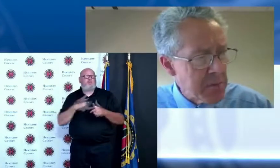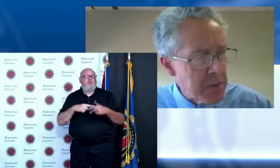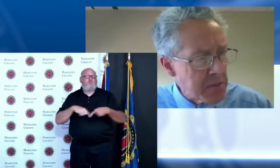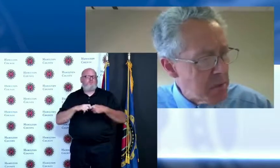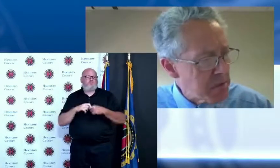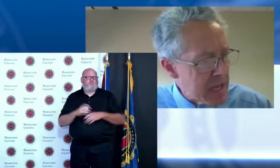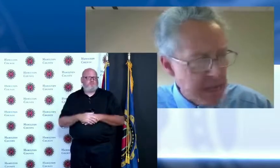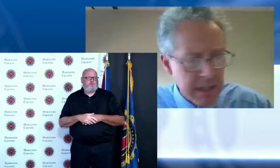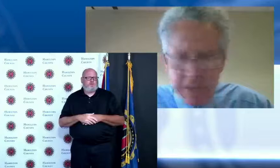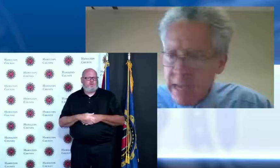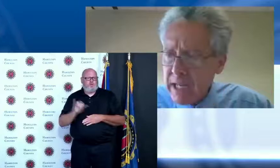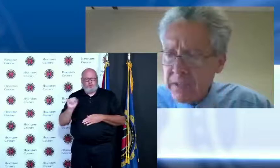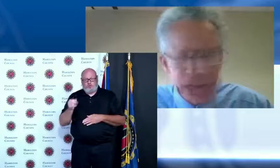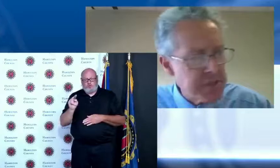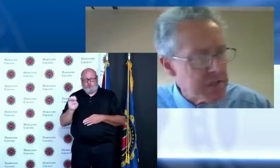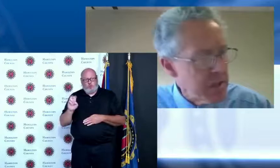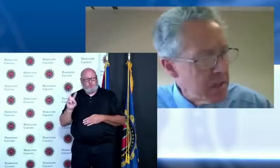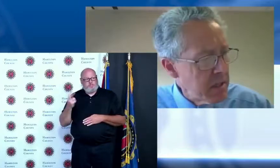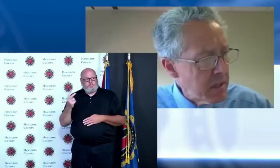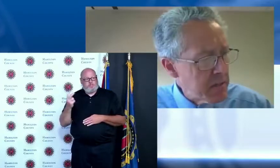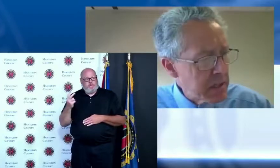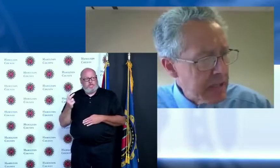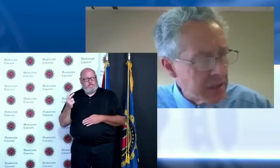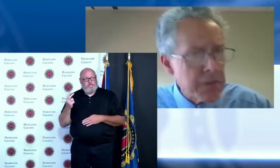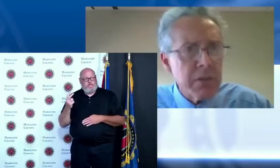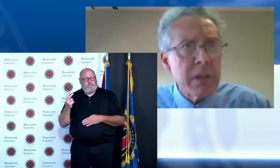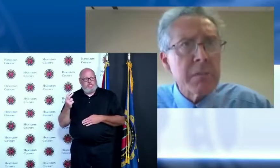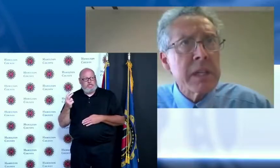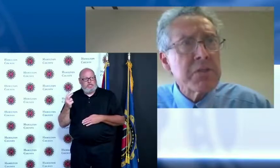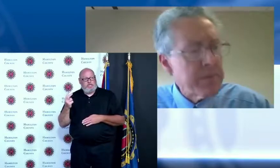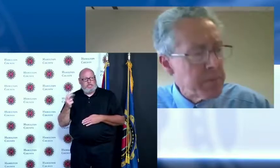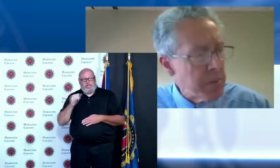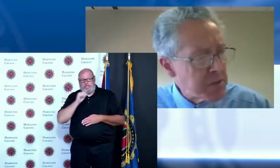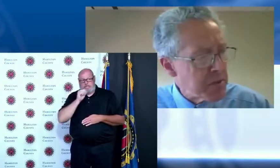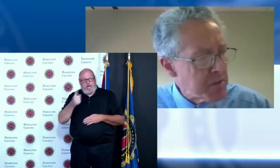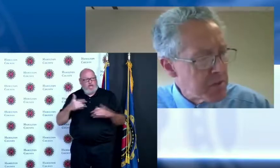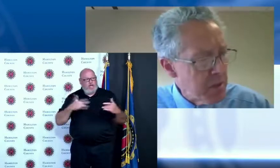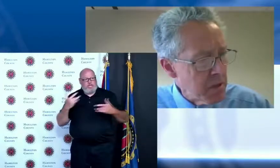now among the most anticlimactic days of the calendar except for restaurants